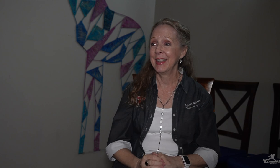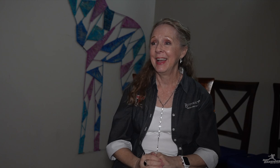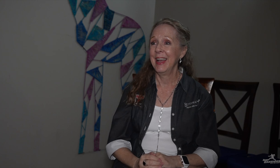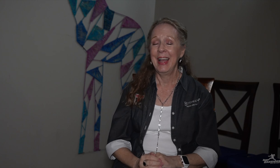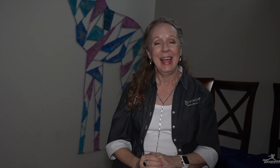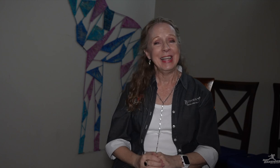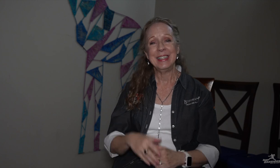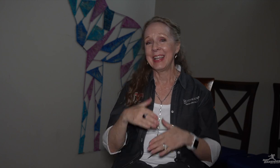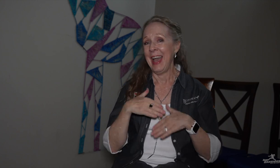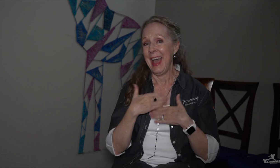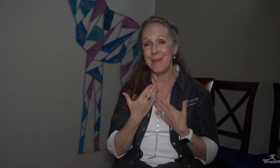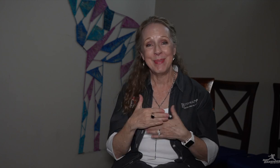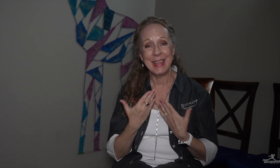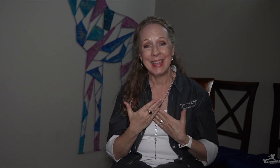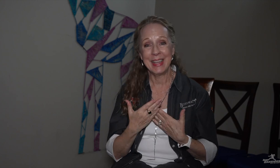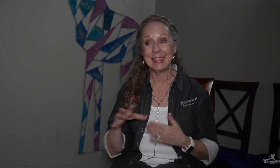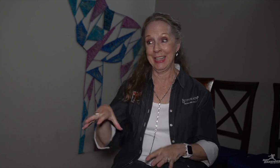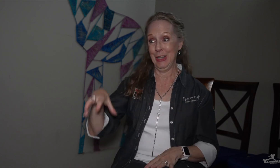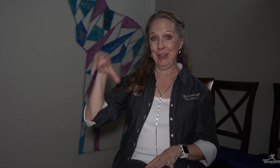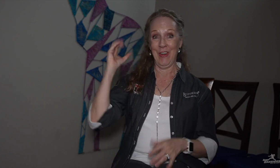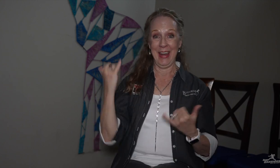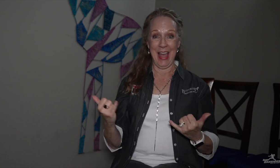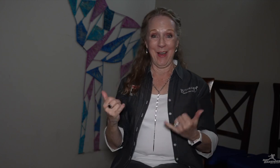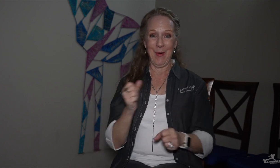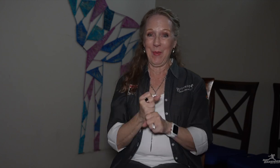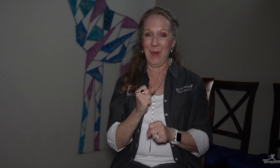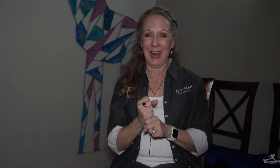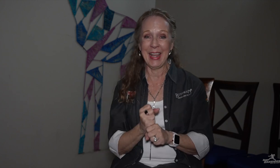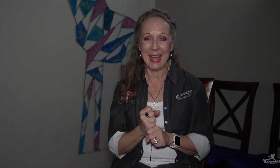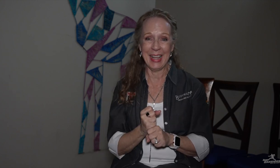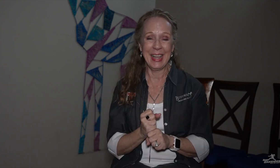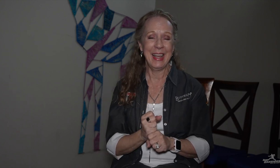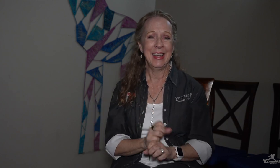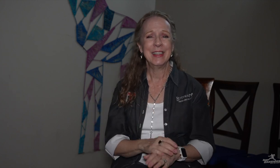I’m happy he’s working now.